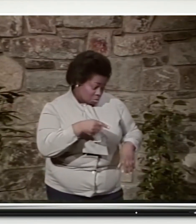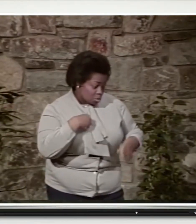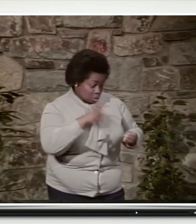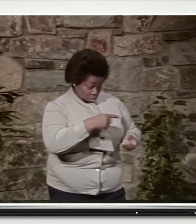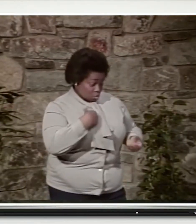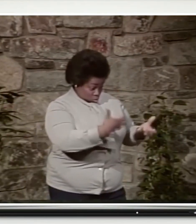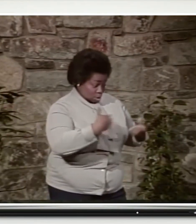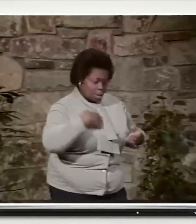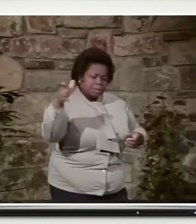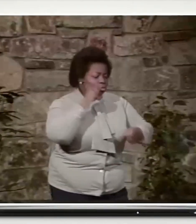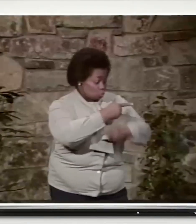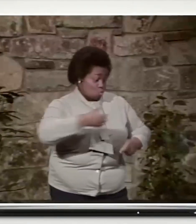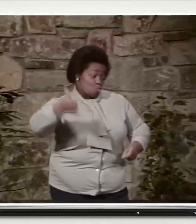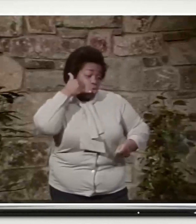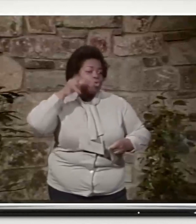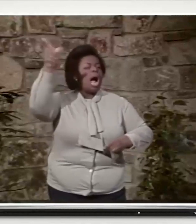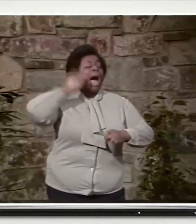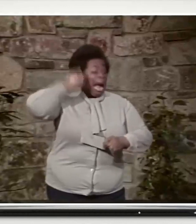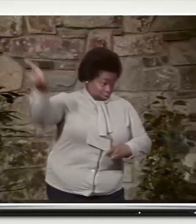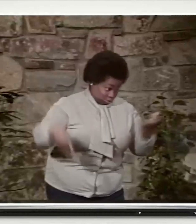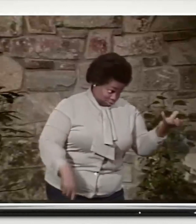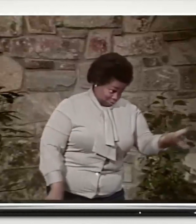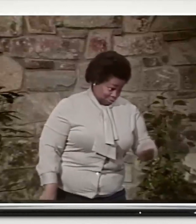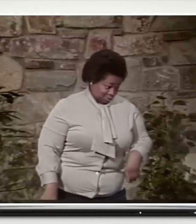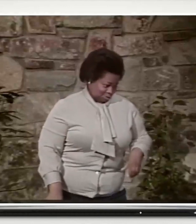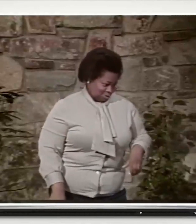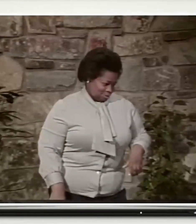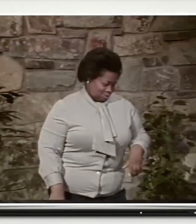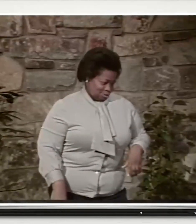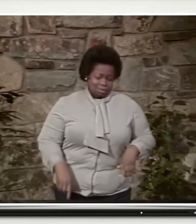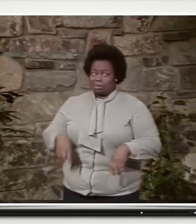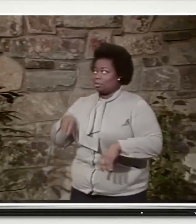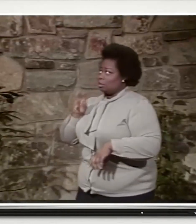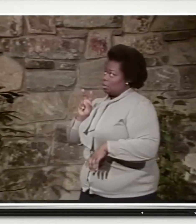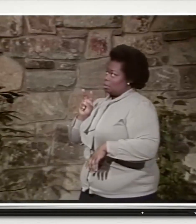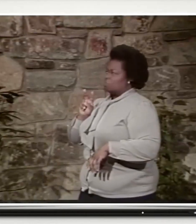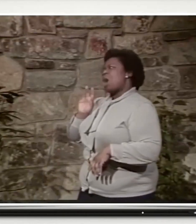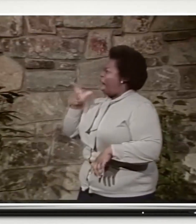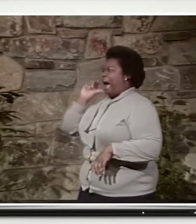Are you sure? Want me to ask your sister, call and ask her?